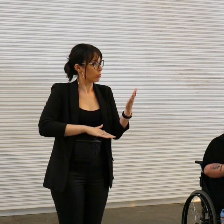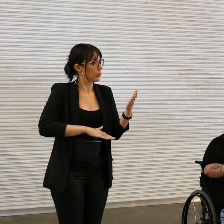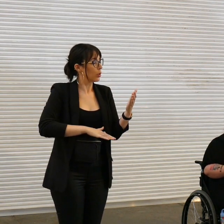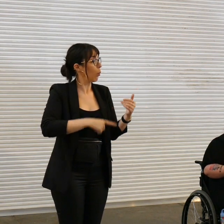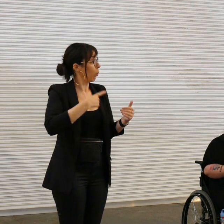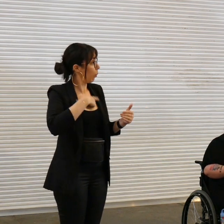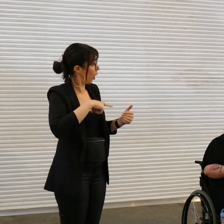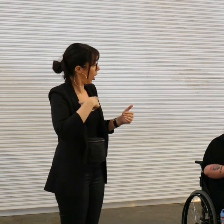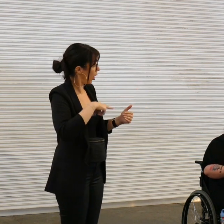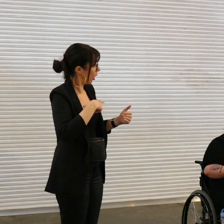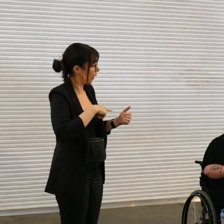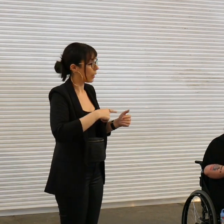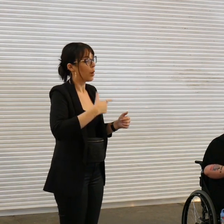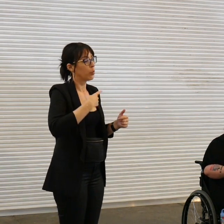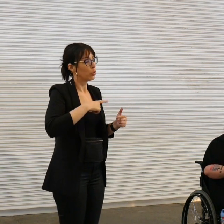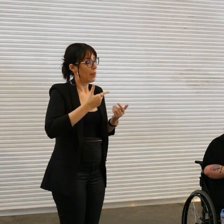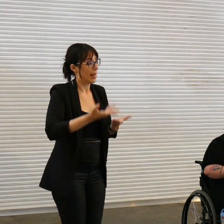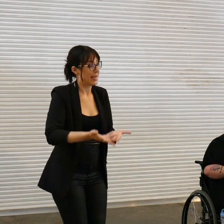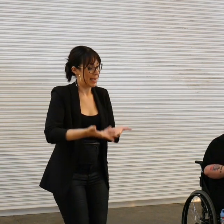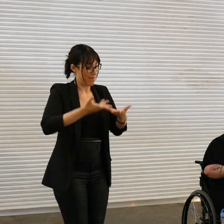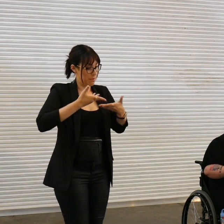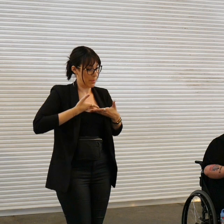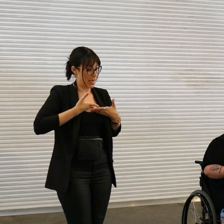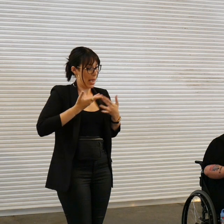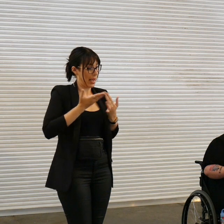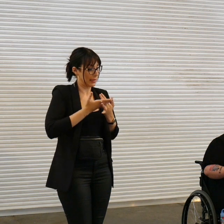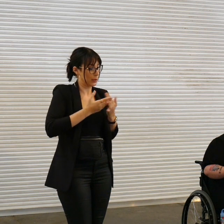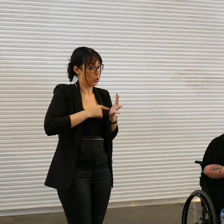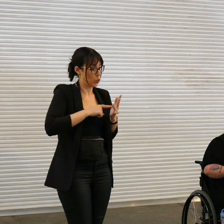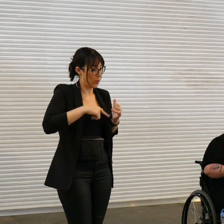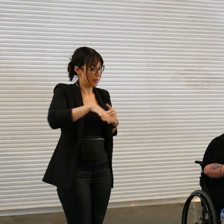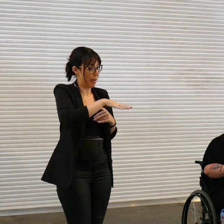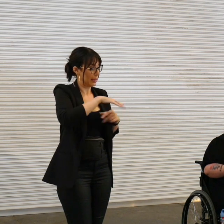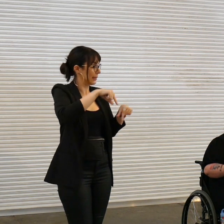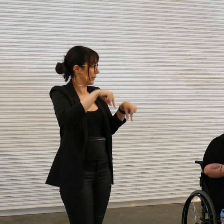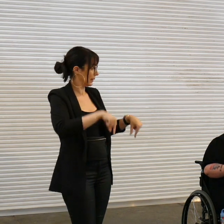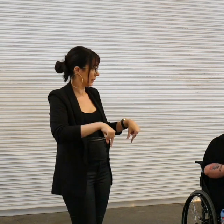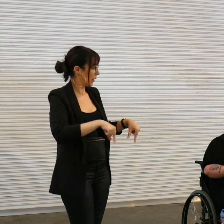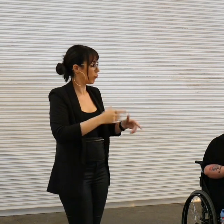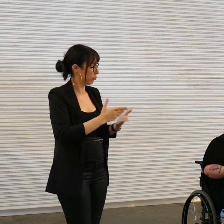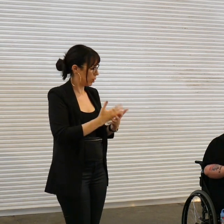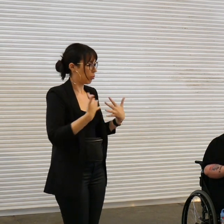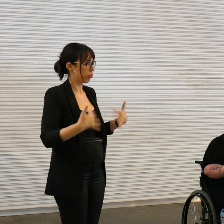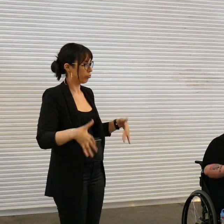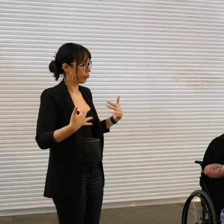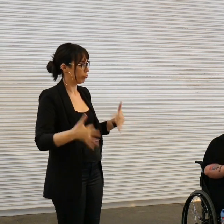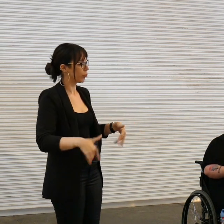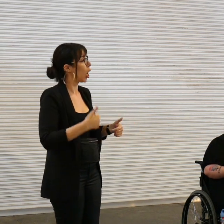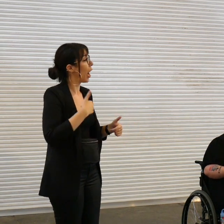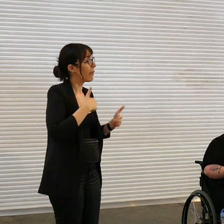was given access to this space has been Monumental I've done things that I'm completely not used to